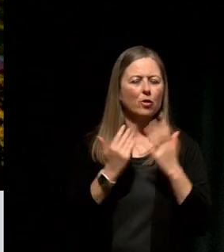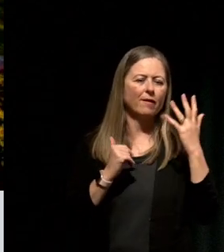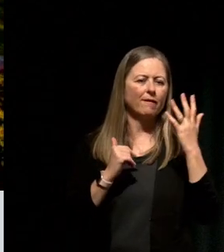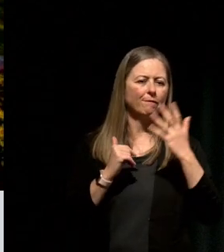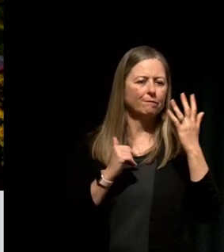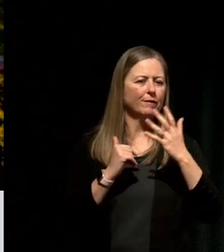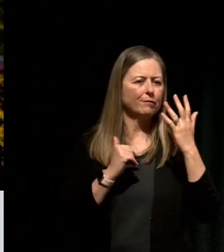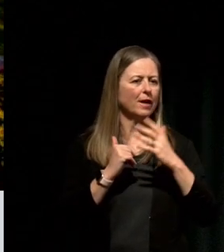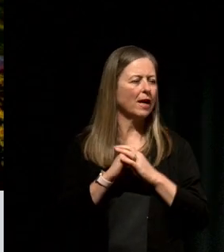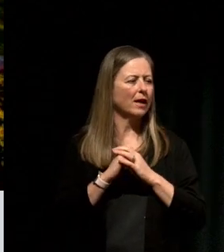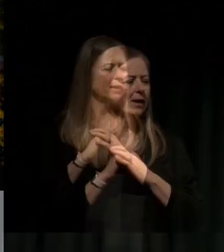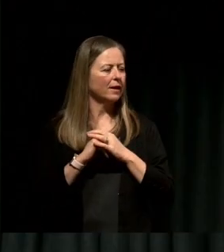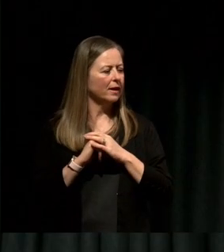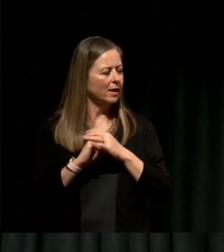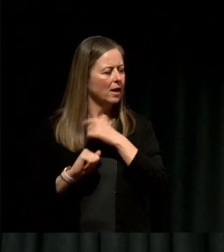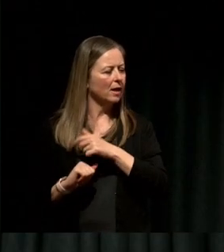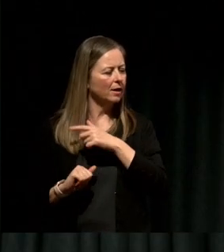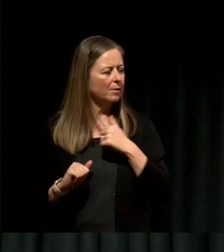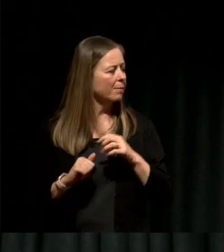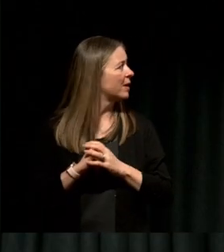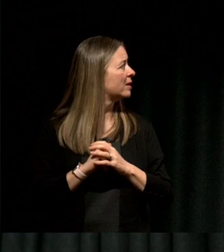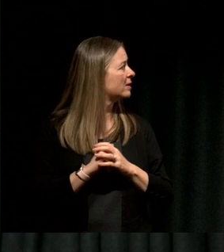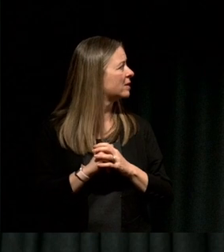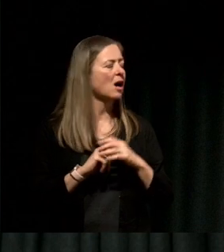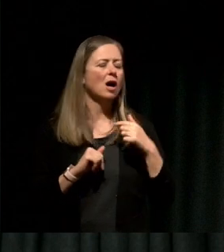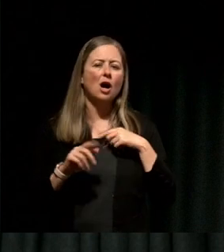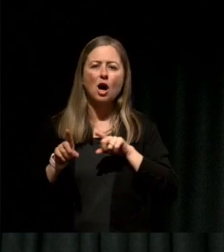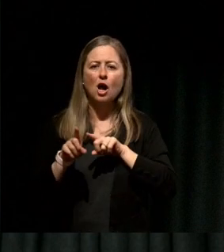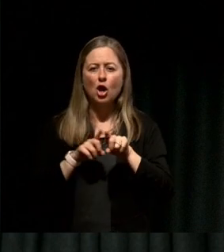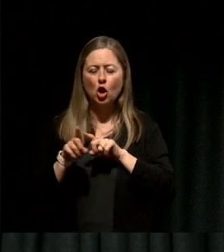Leadership" so I read the book and I learned something really really important.